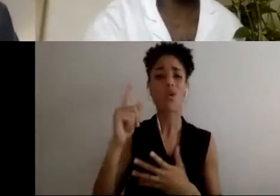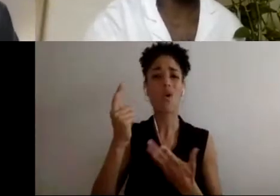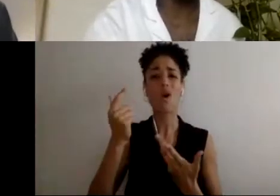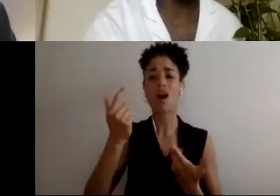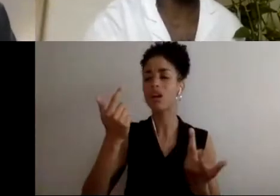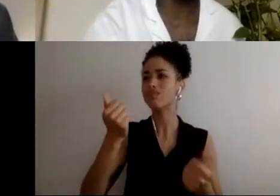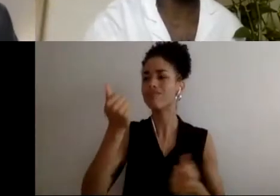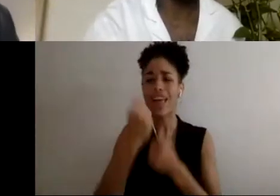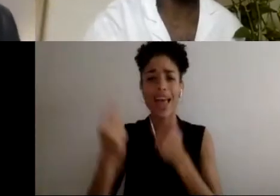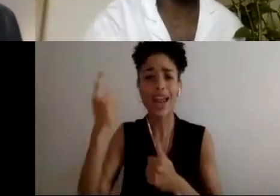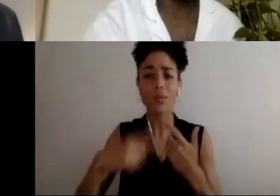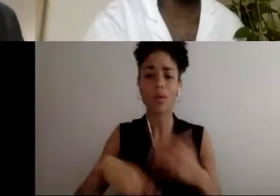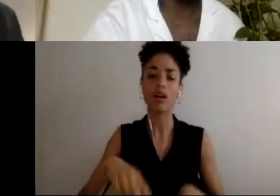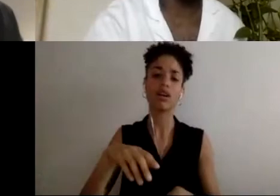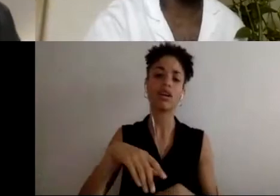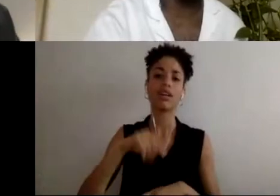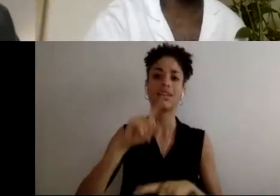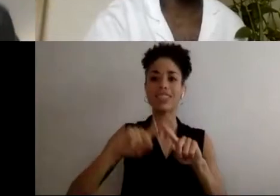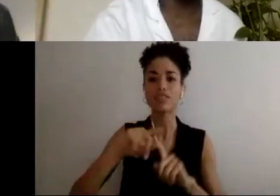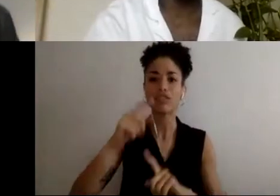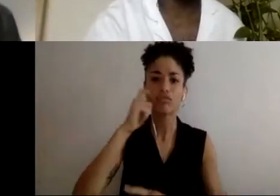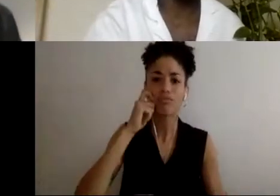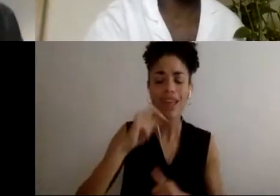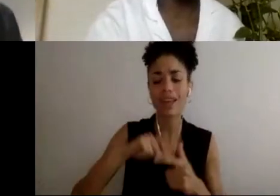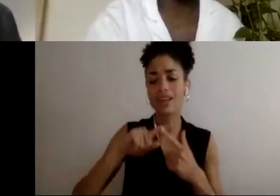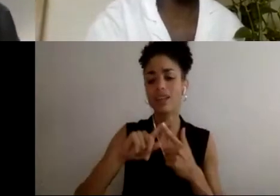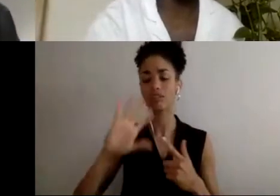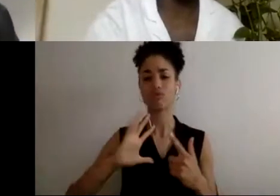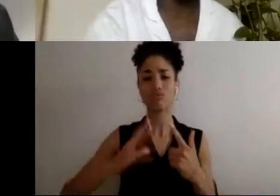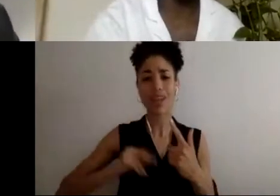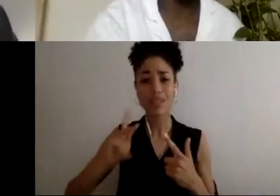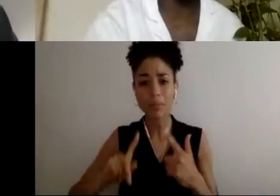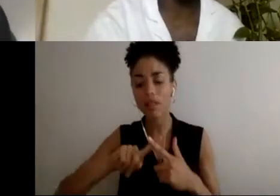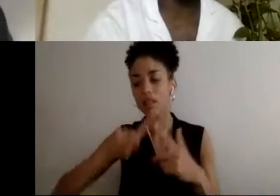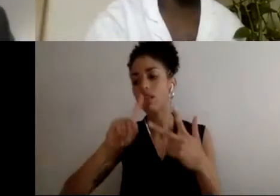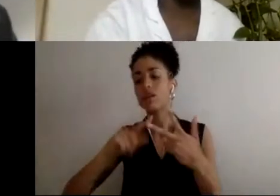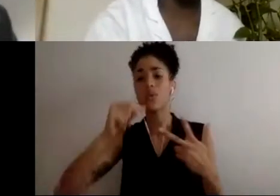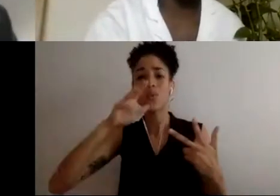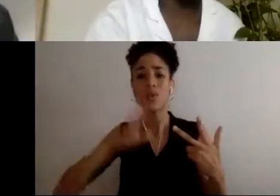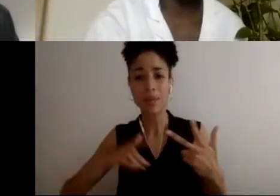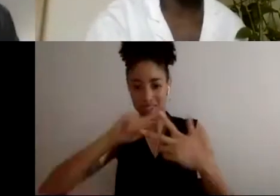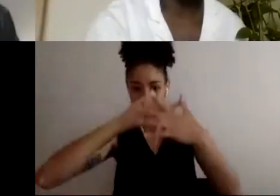races, trans people, that we have, that we all- Because they're facing the same issue.